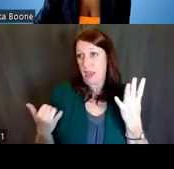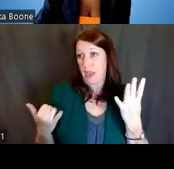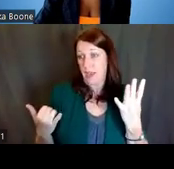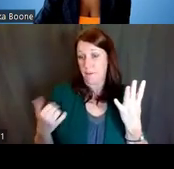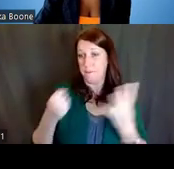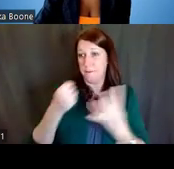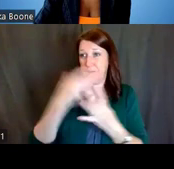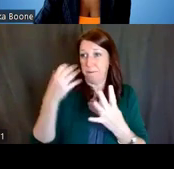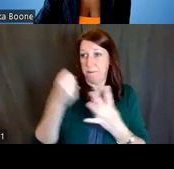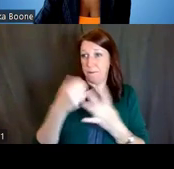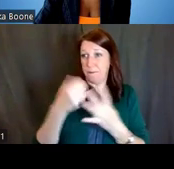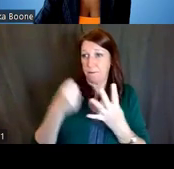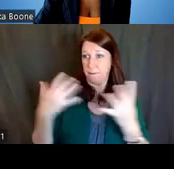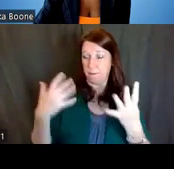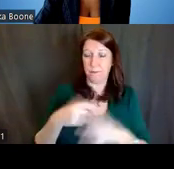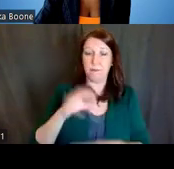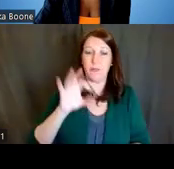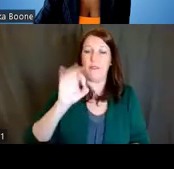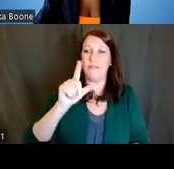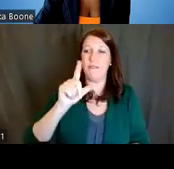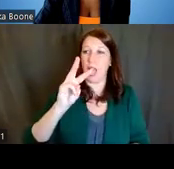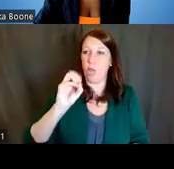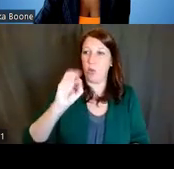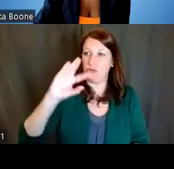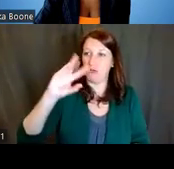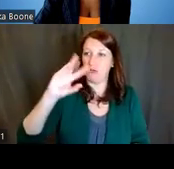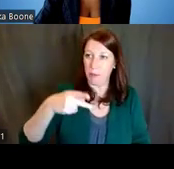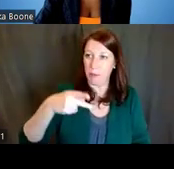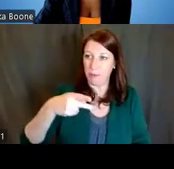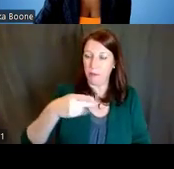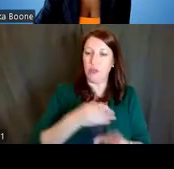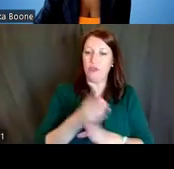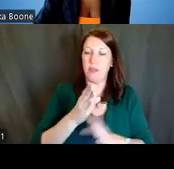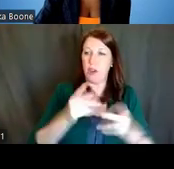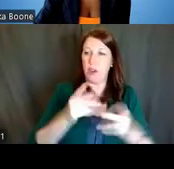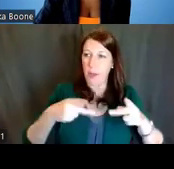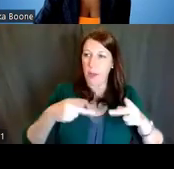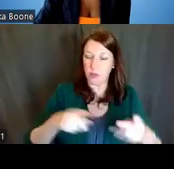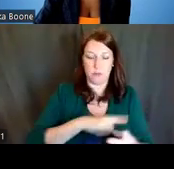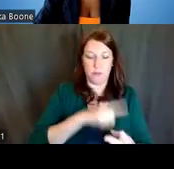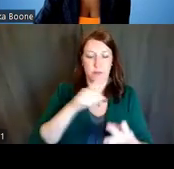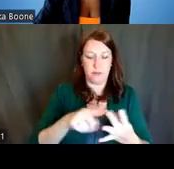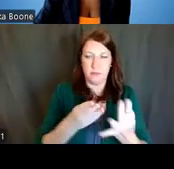fellowships and career development opportunities, navigating NIH diversity programs,